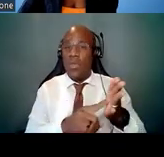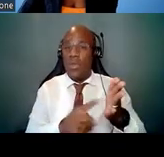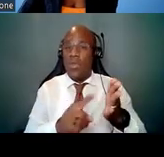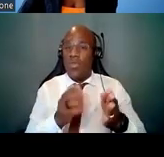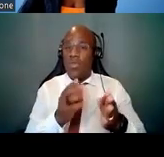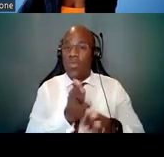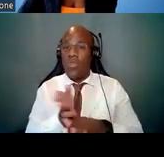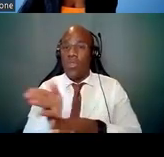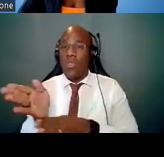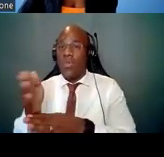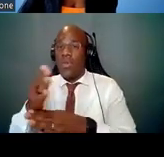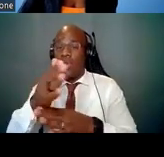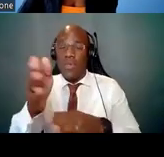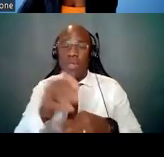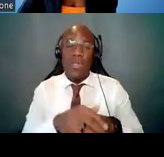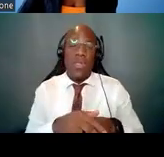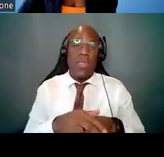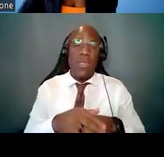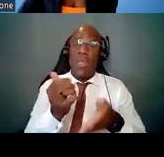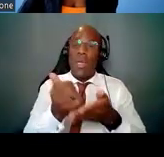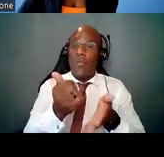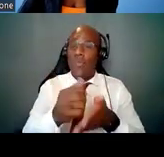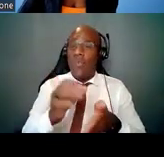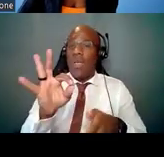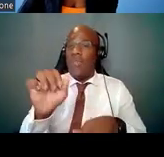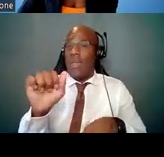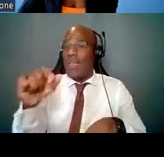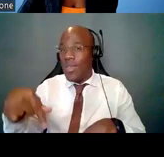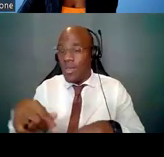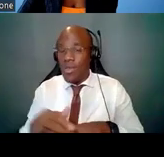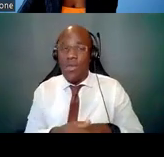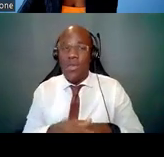helpful FAQs, information on ESIs, etcetera --